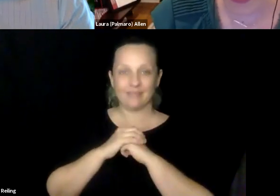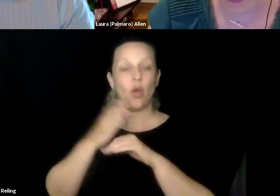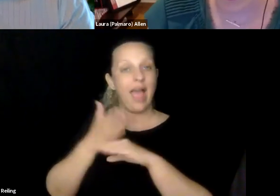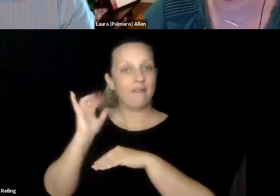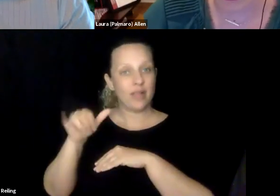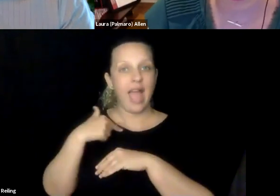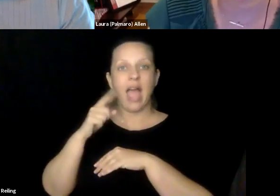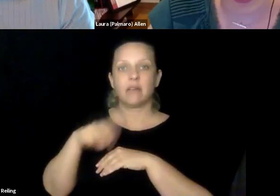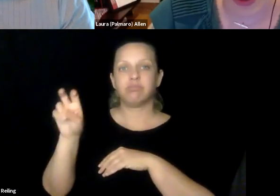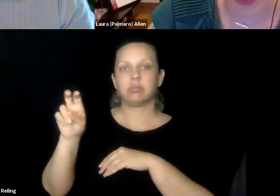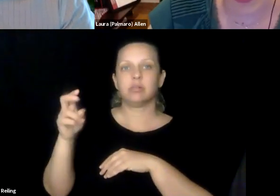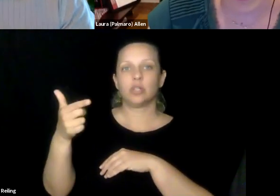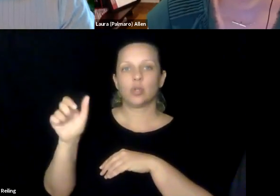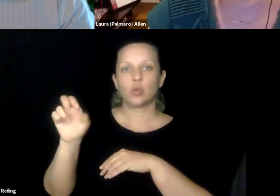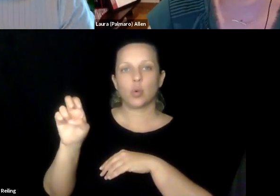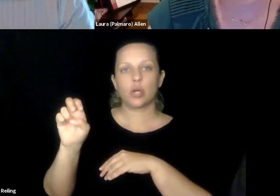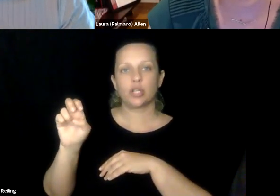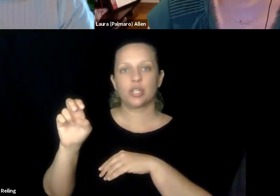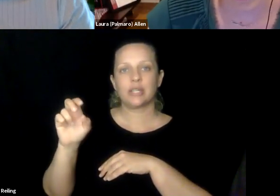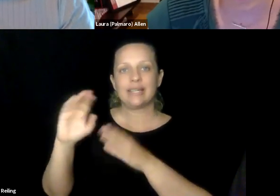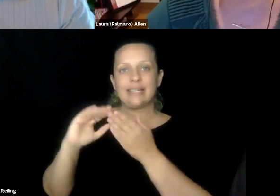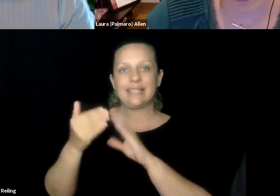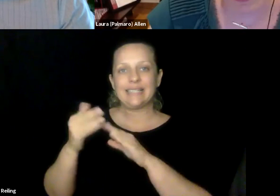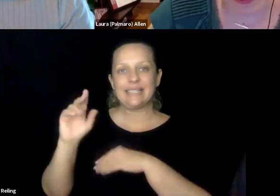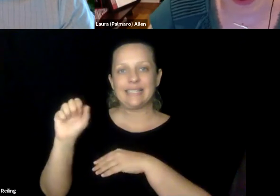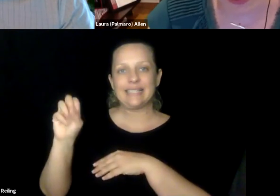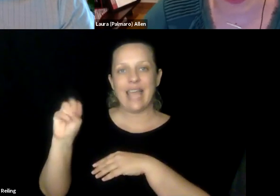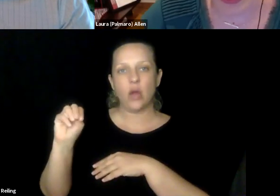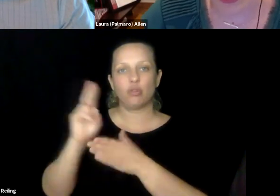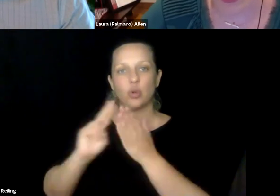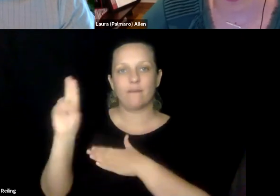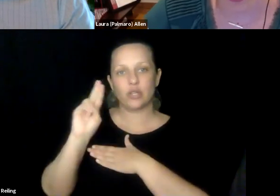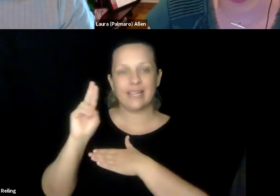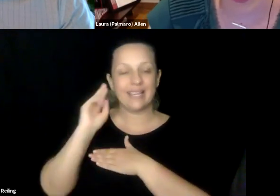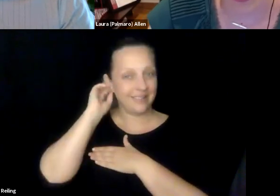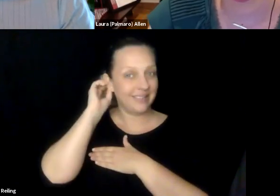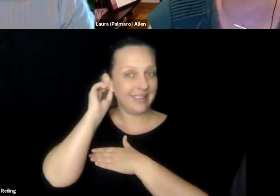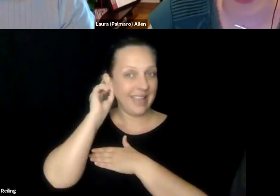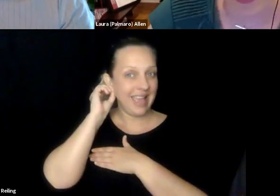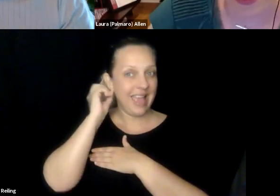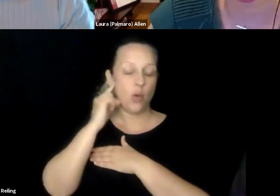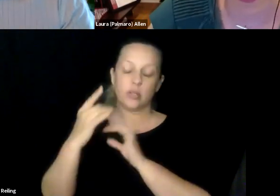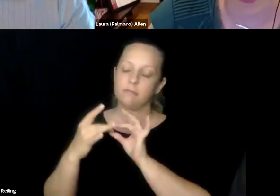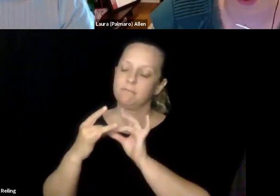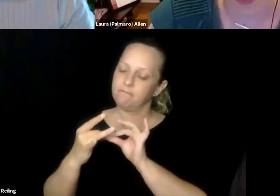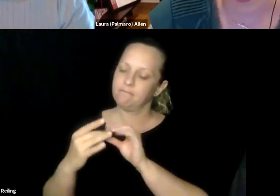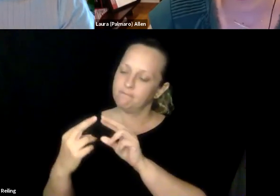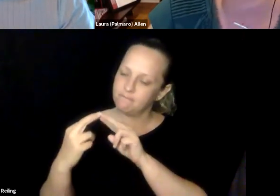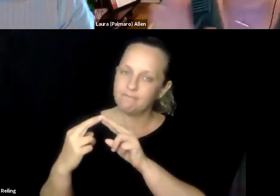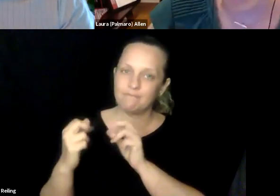technology. And helped me to regain my independence. So after that I went to Georgetown University, and I